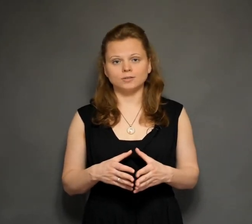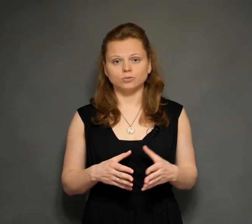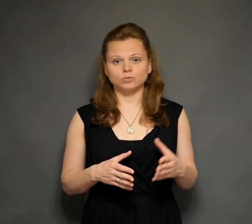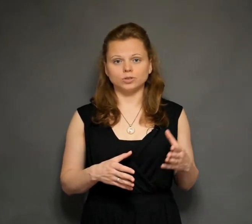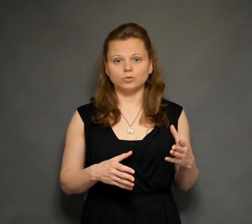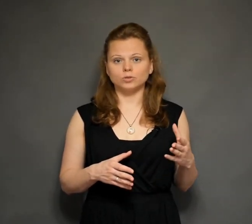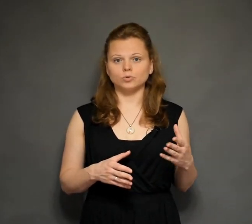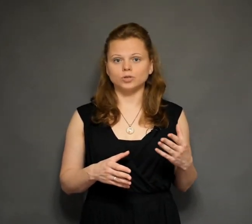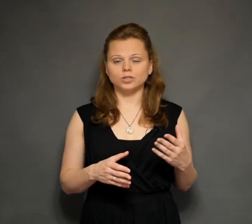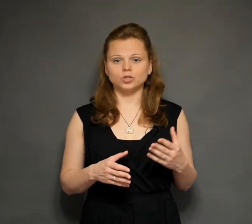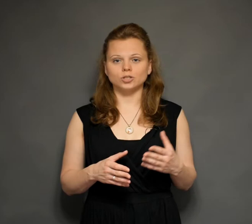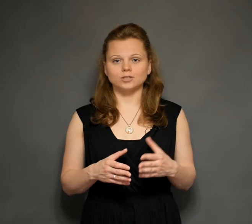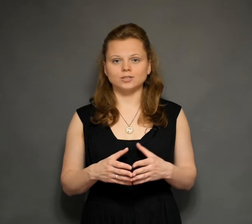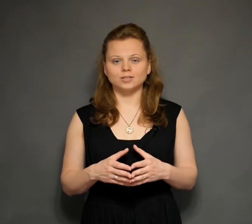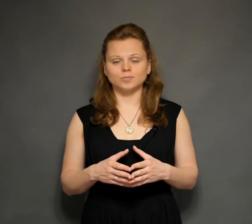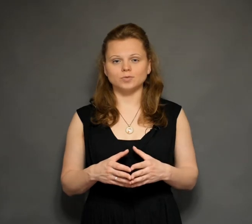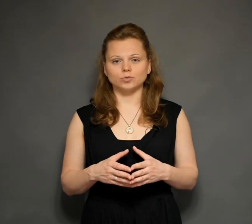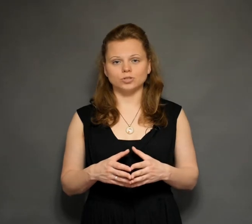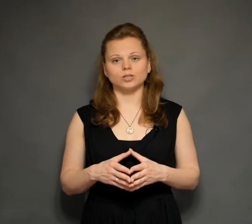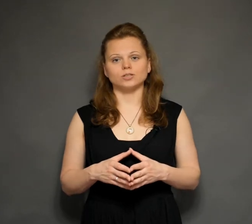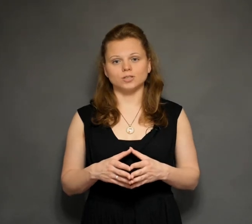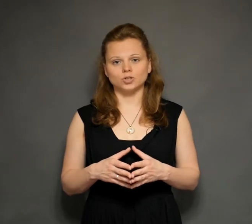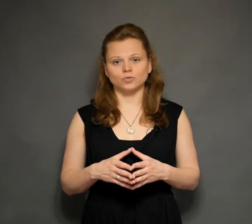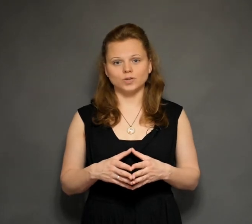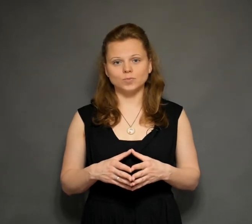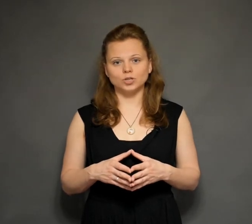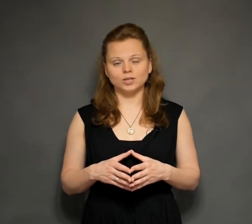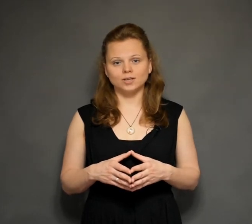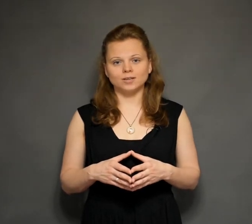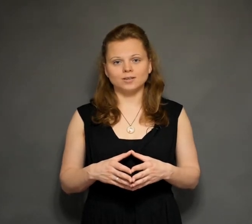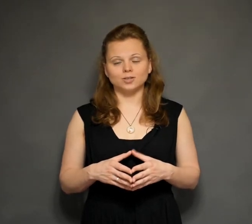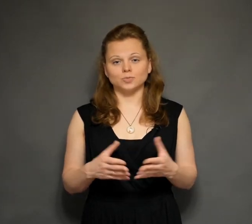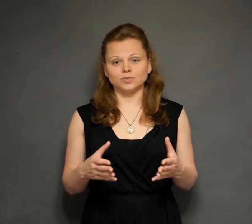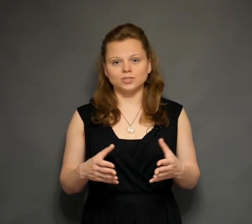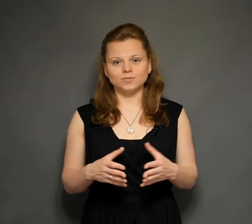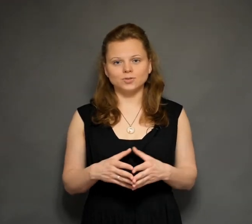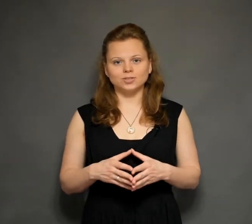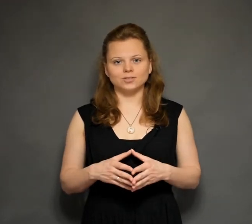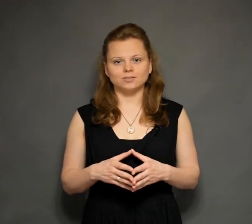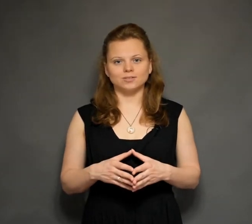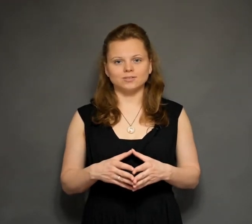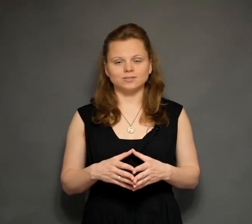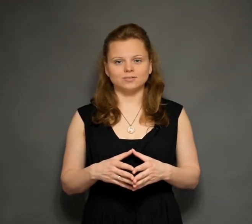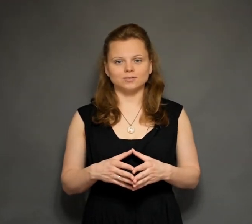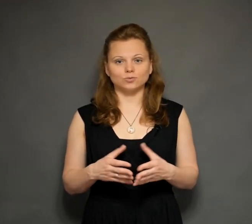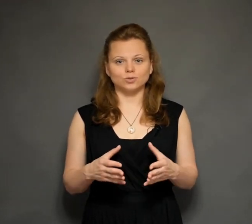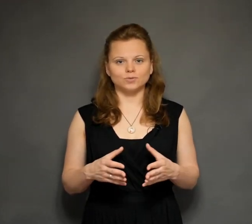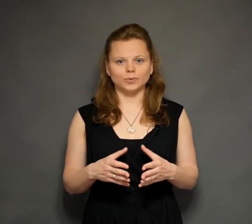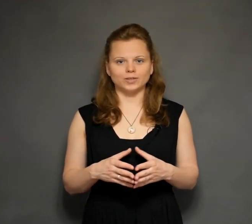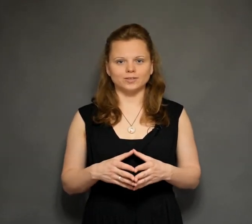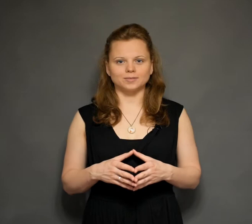but this bureaucratic system of our time, from the daily routine and intuitive